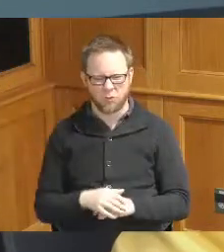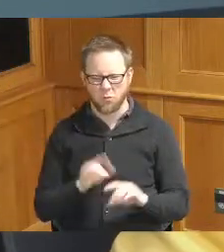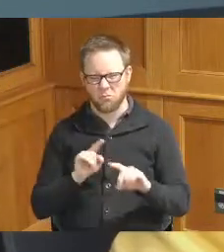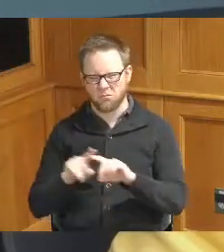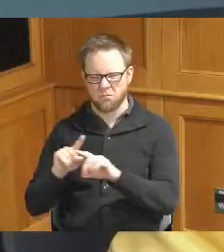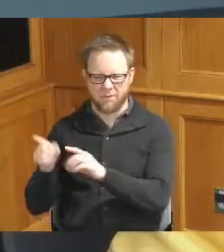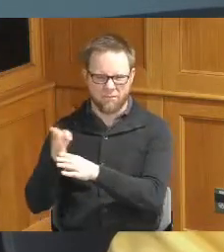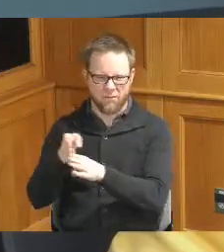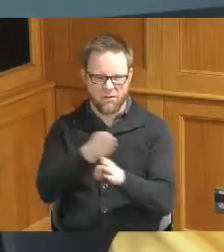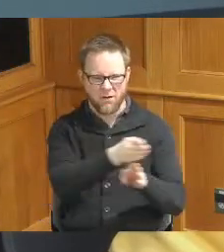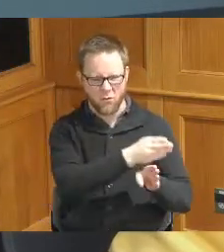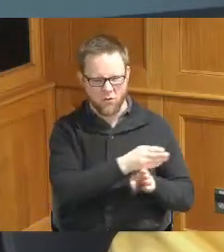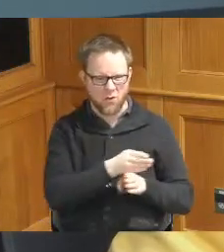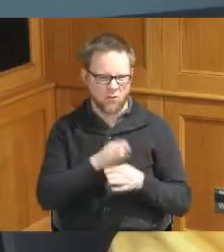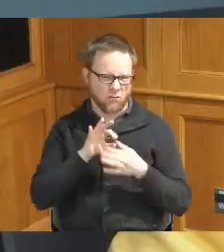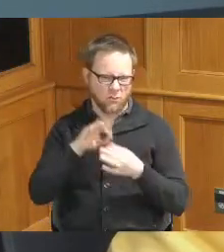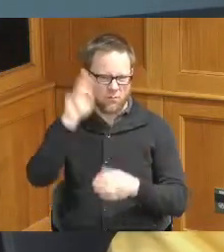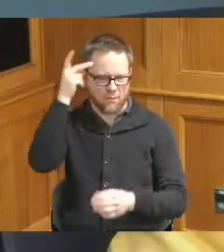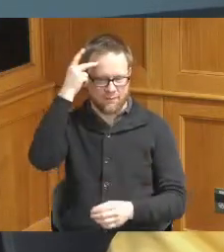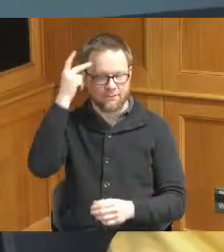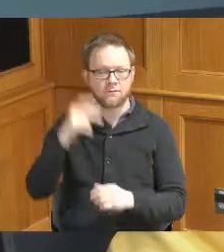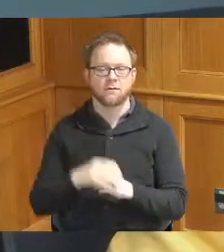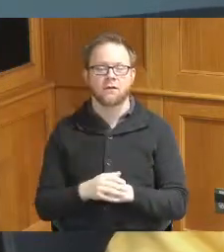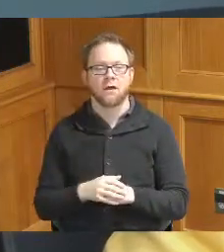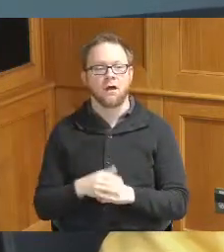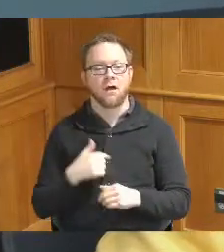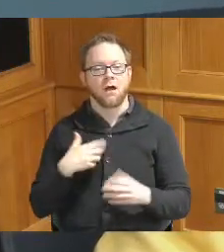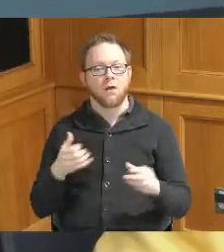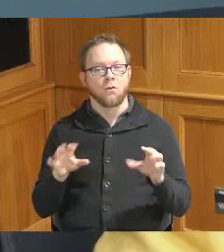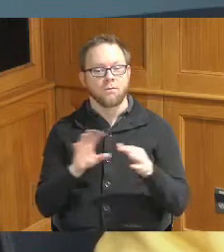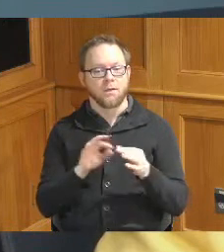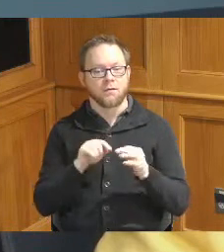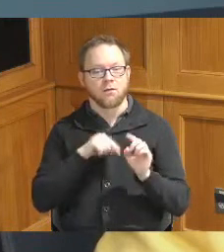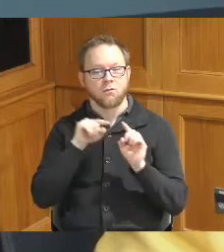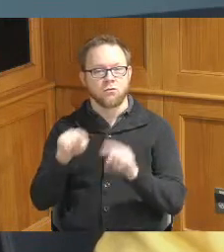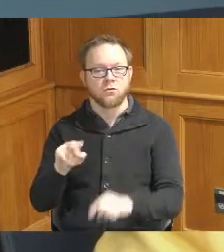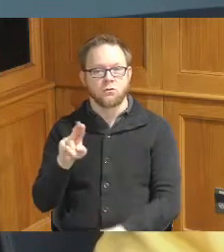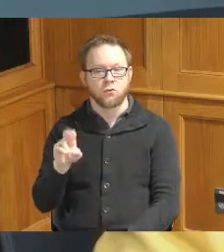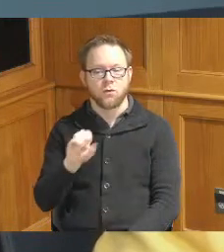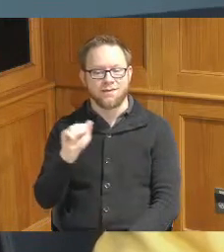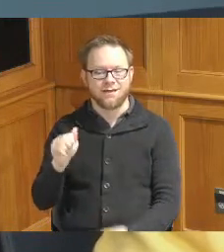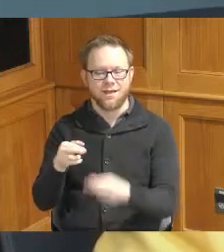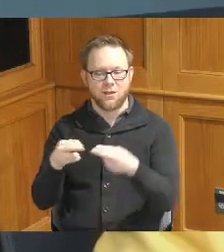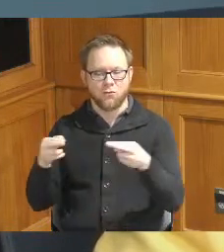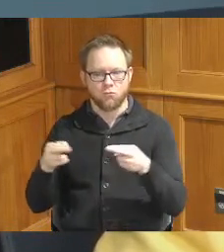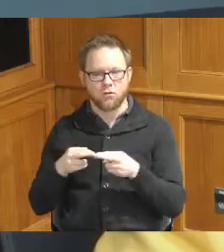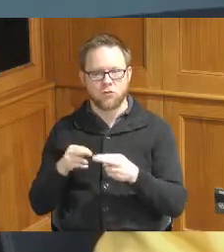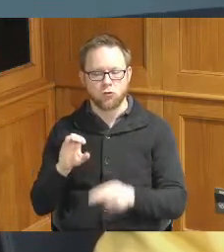in politics I also want to mention that I went to the USA Regional Chamber annual dinner since we